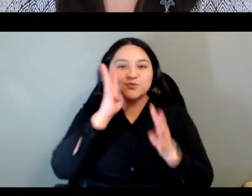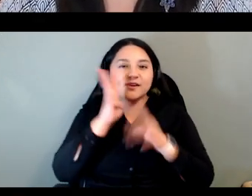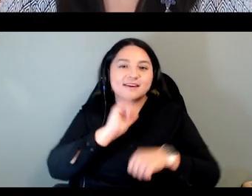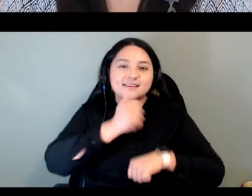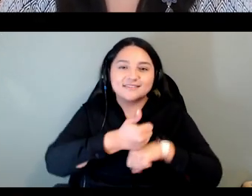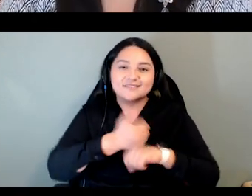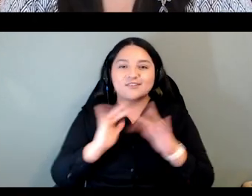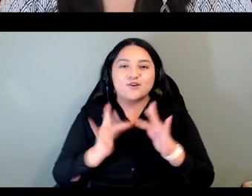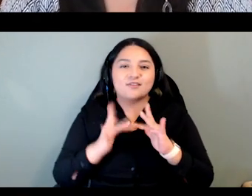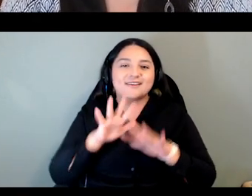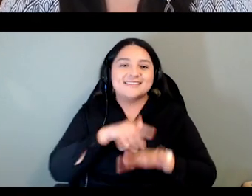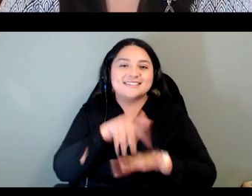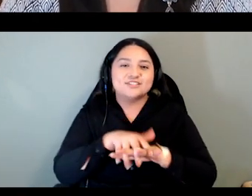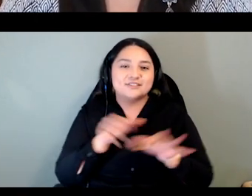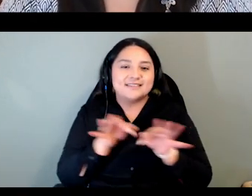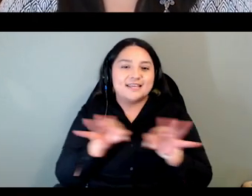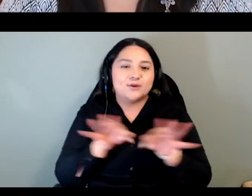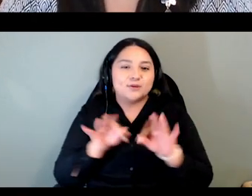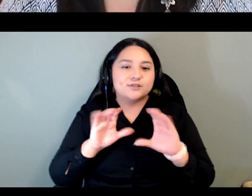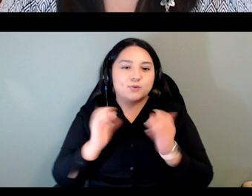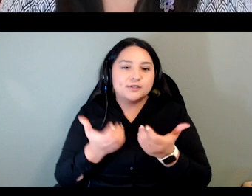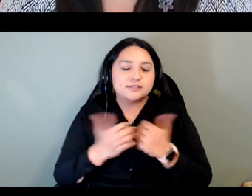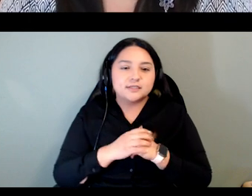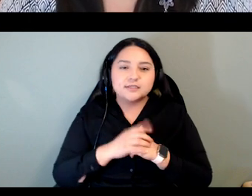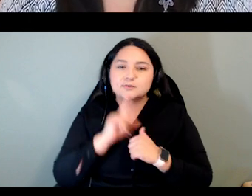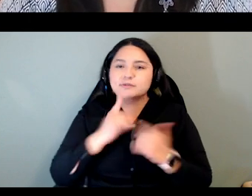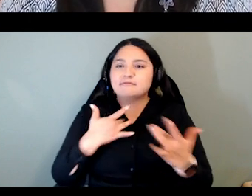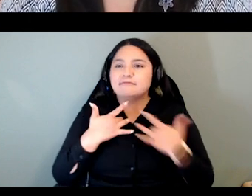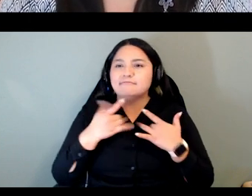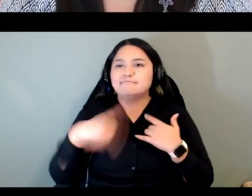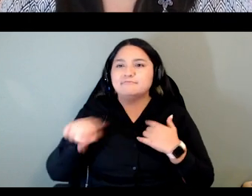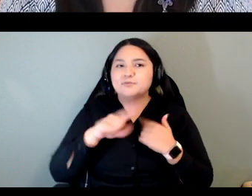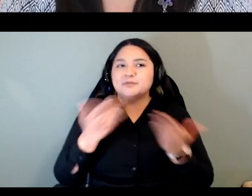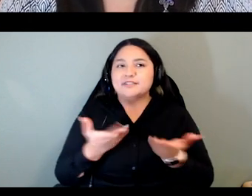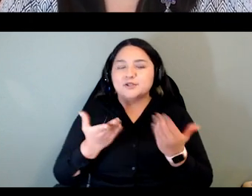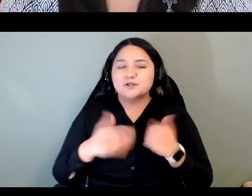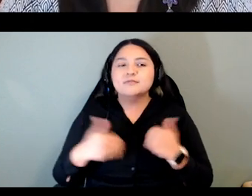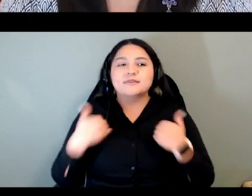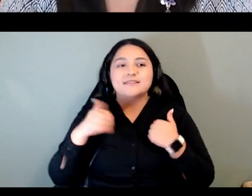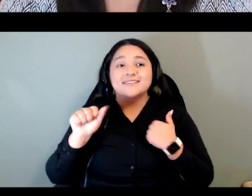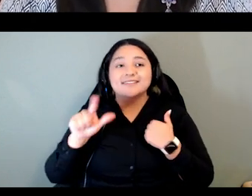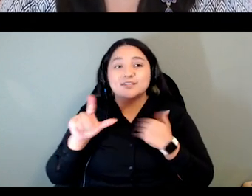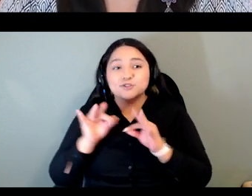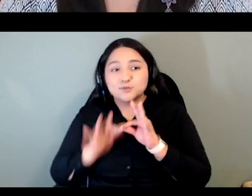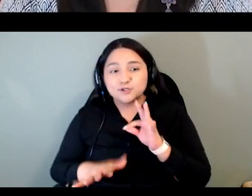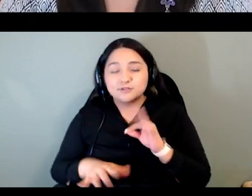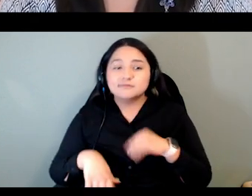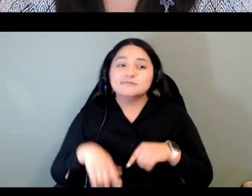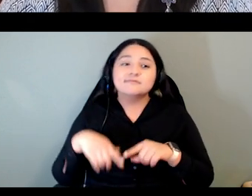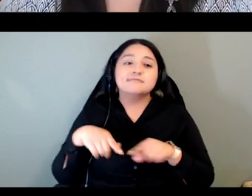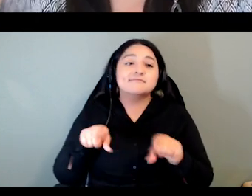so glad that you are here. ASL and Spanish interpretation is available for this webinar.